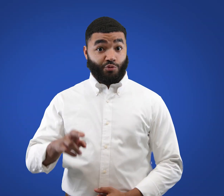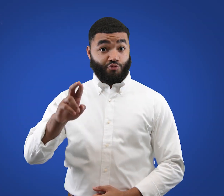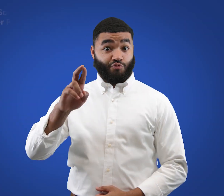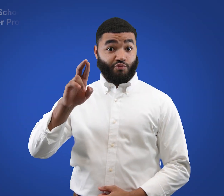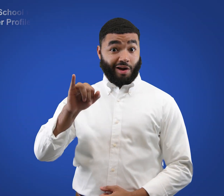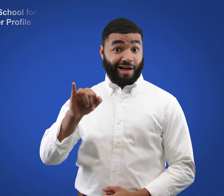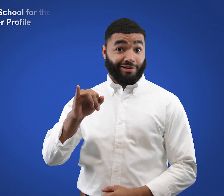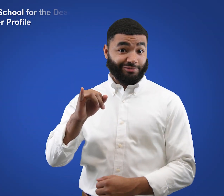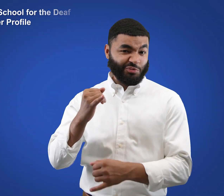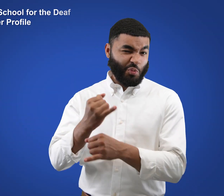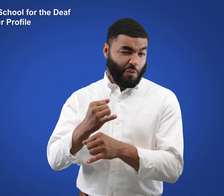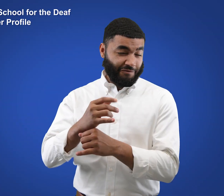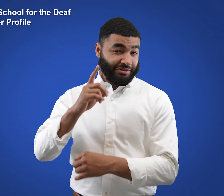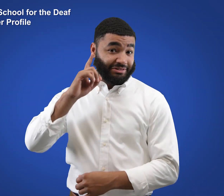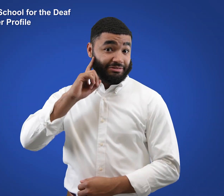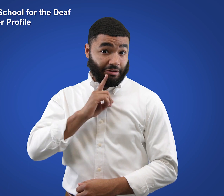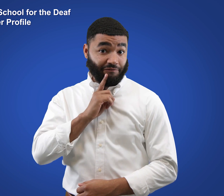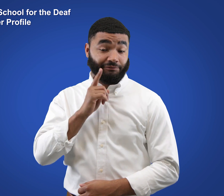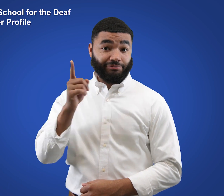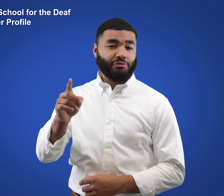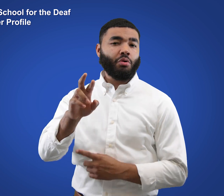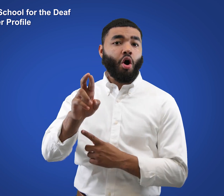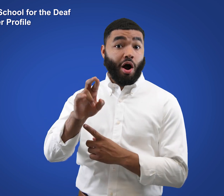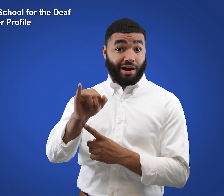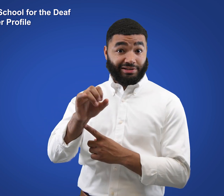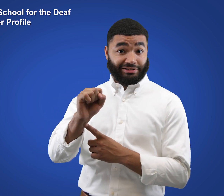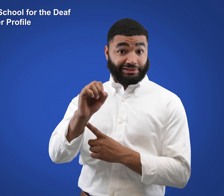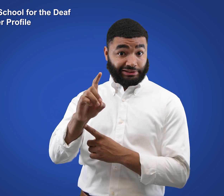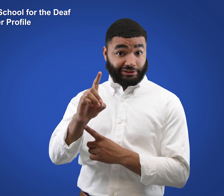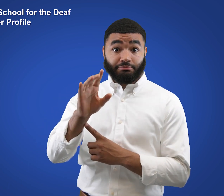The Rhode Island School for the Deaf (RISD)